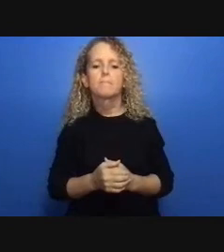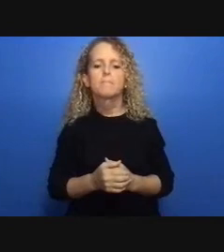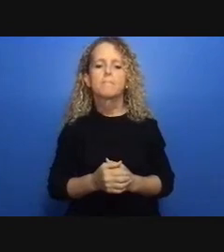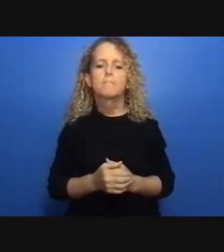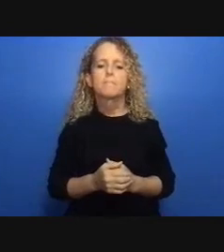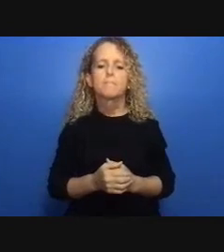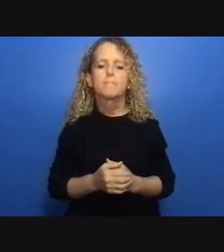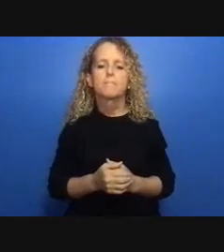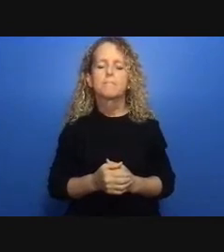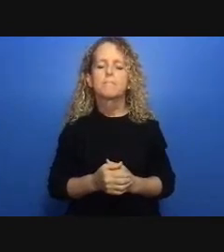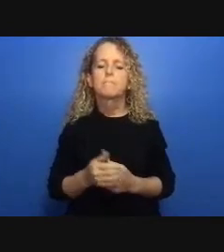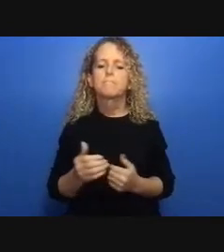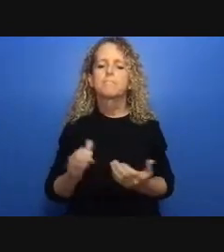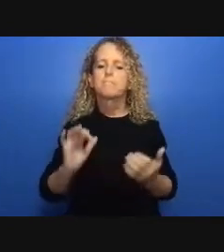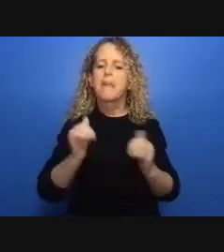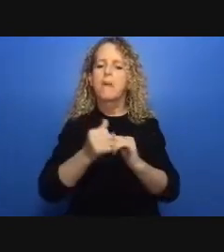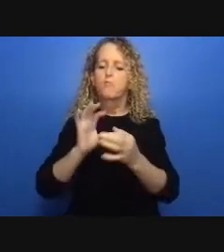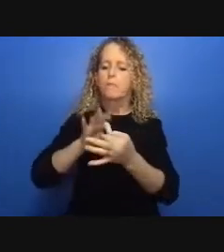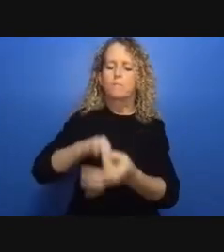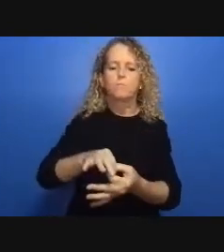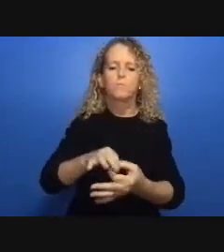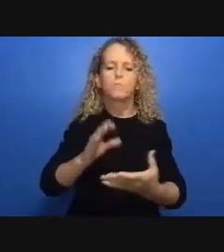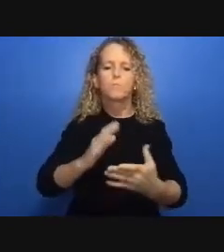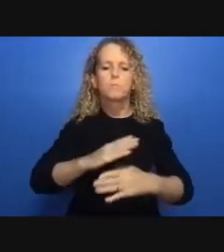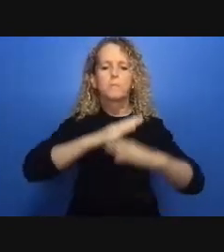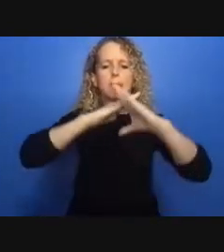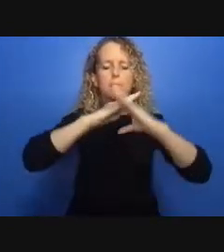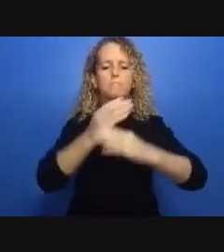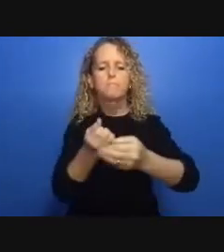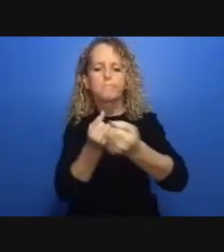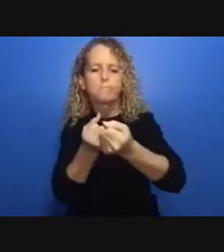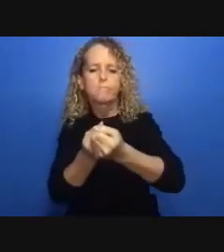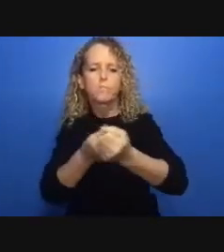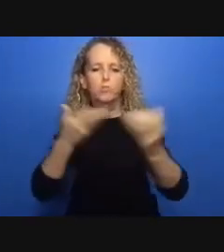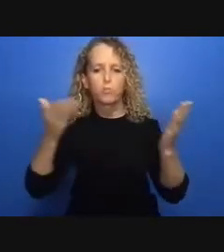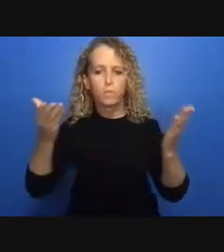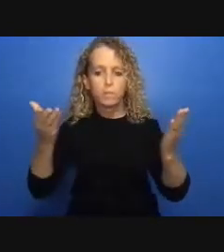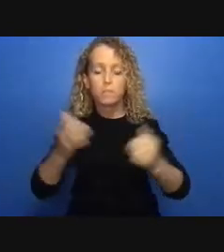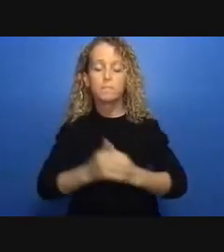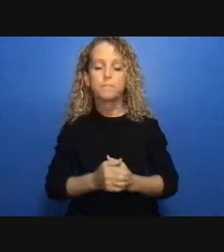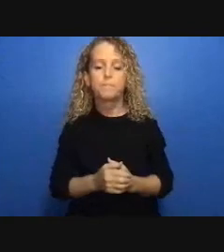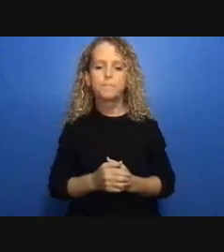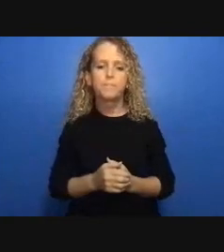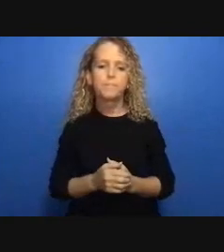that they did not have access to these individuals or there were logistical challenges in identifying